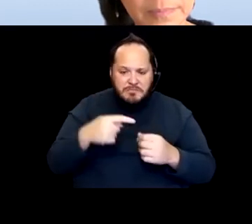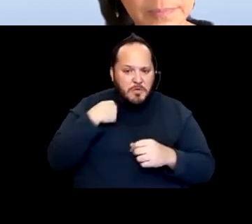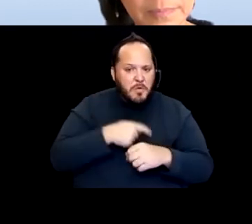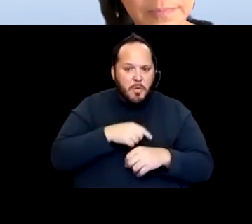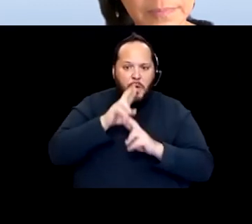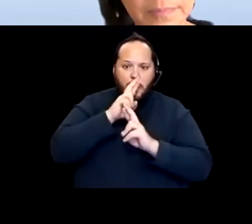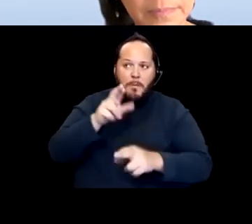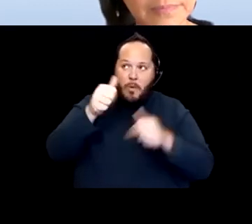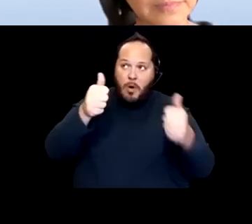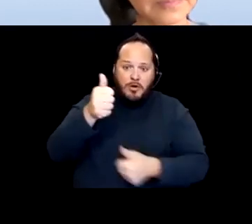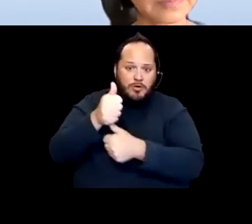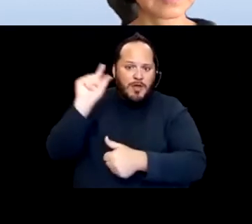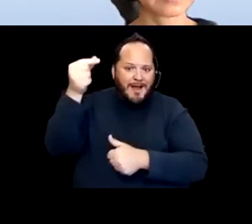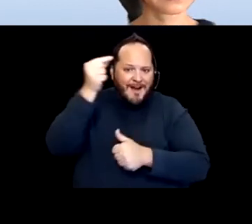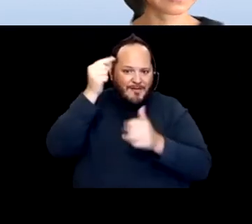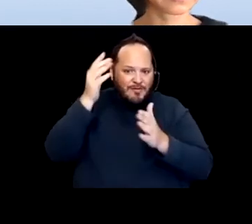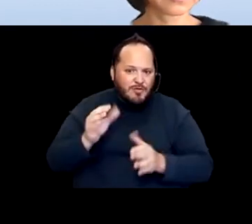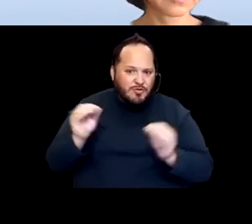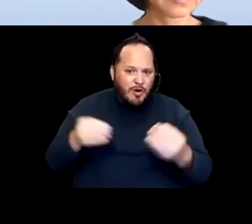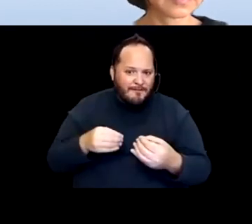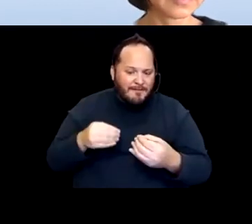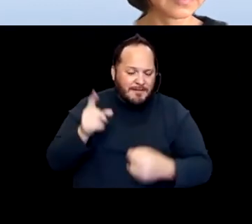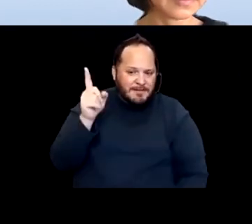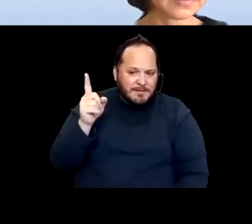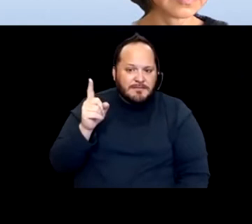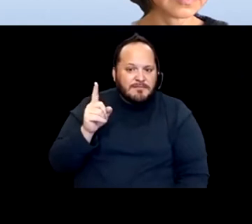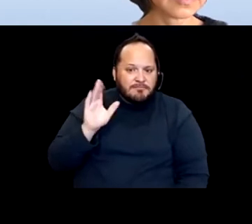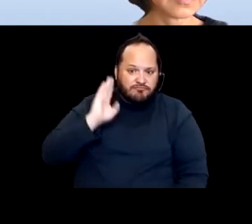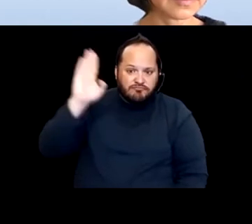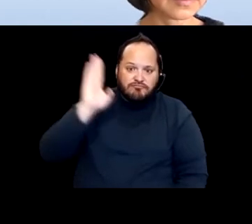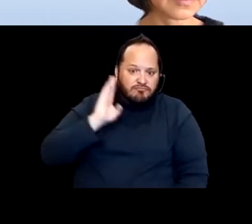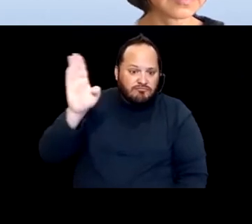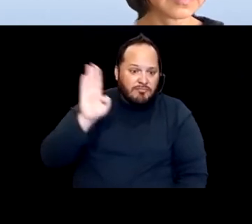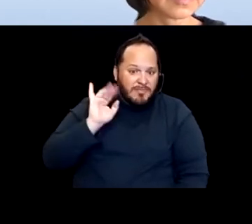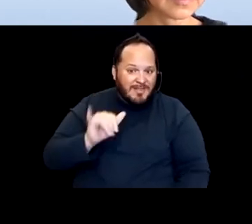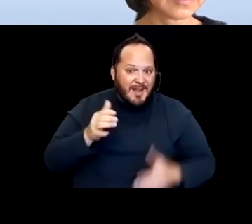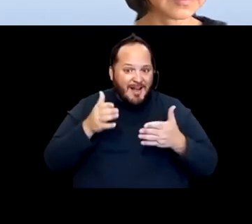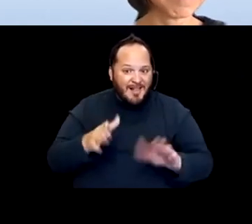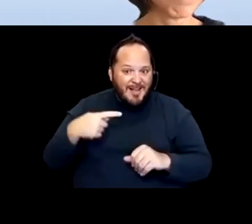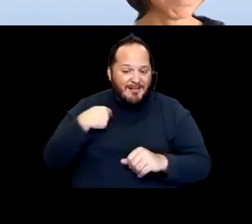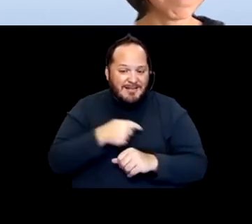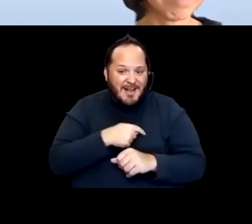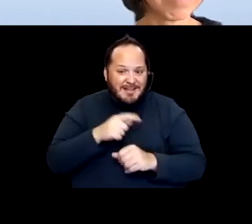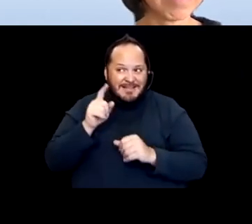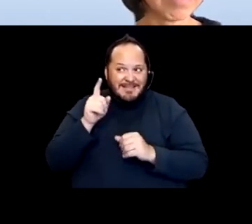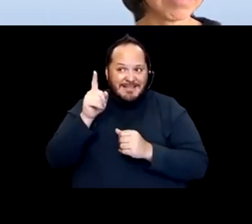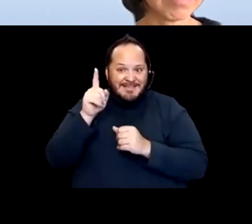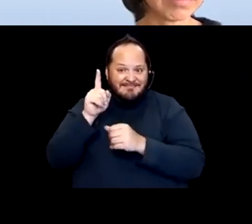to the governor's office. And that allows us kind of a one foot in each realm. We are a state department.